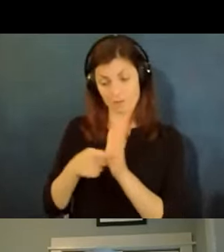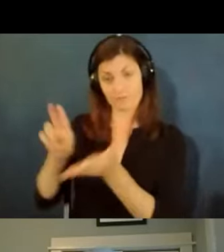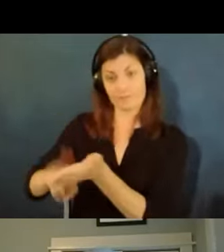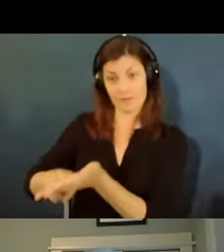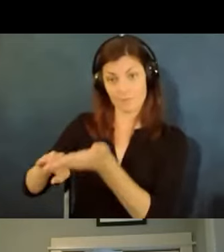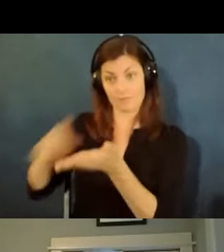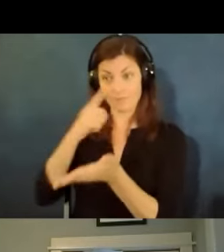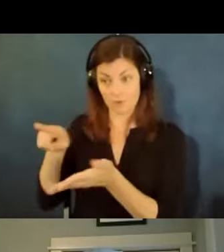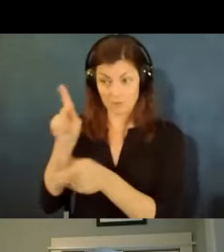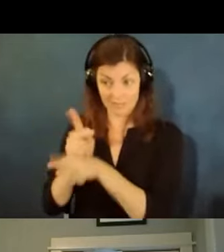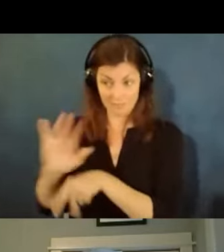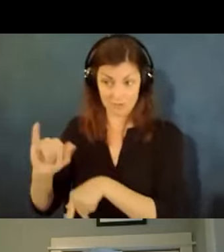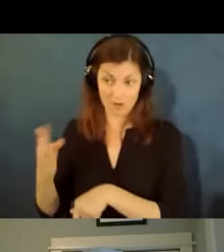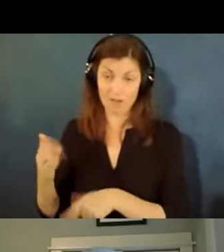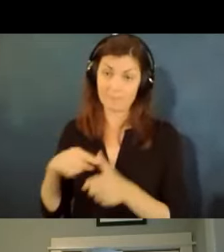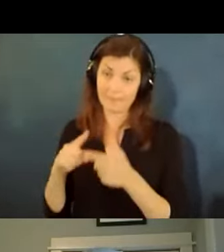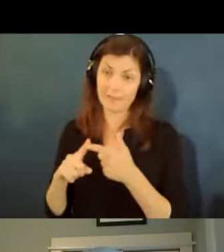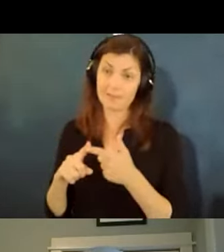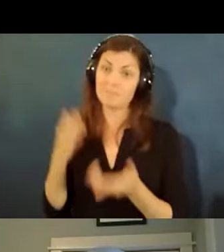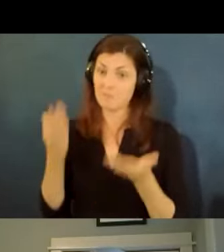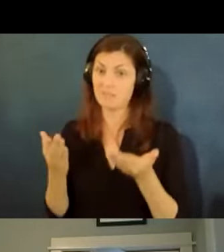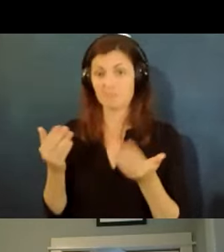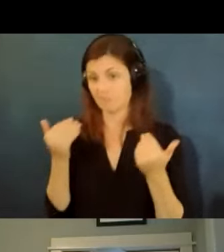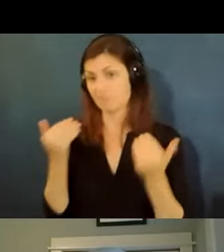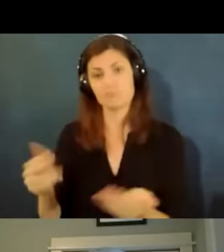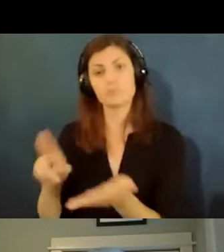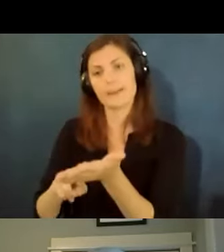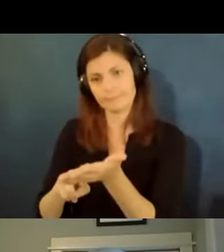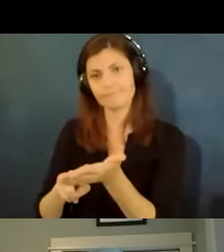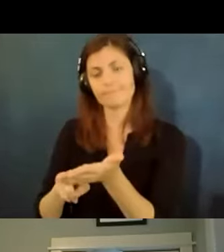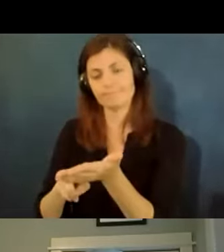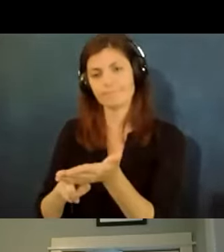to keep your job then maybe as a practical matter you want to do it rather than draw a line in the